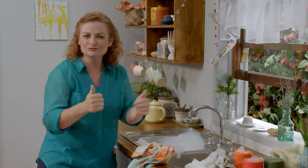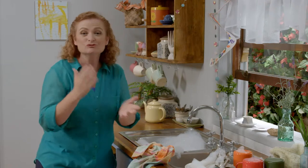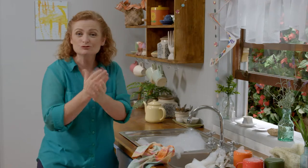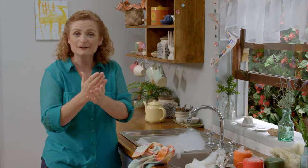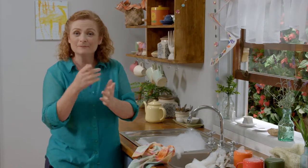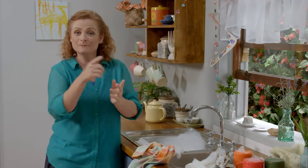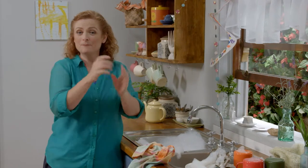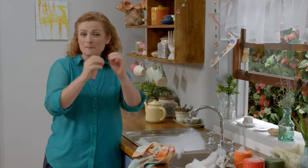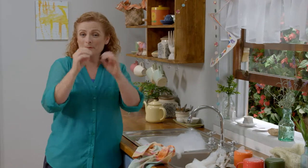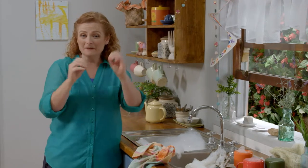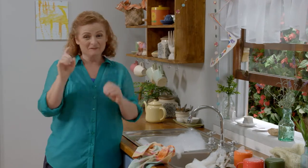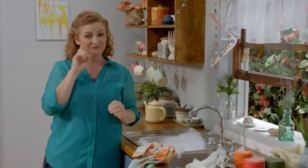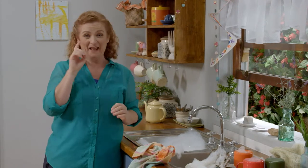Bubbles can be fun too.